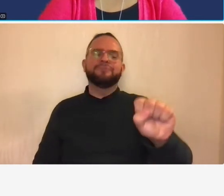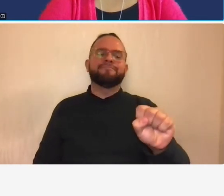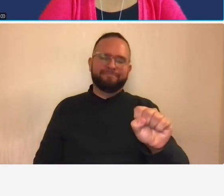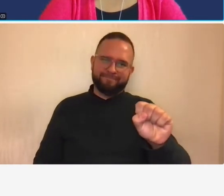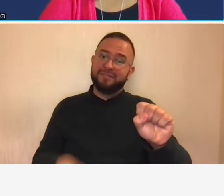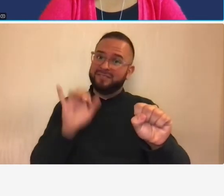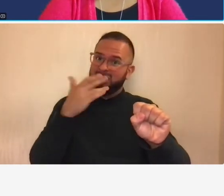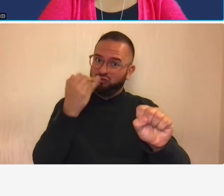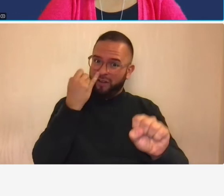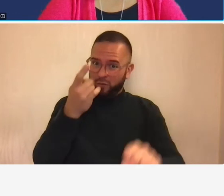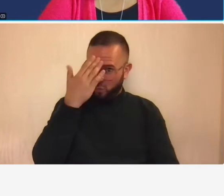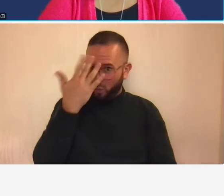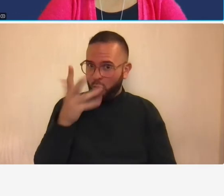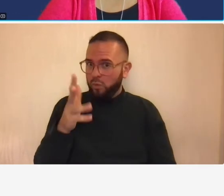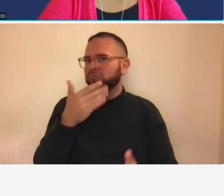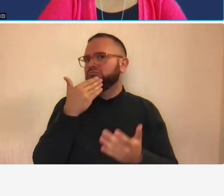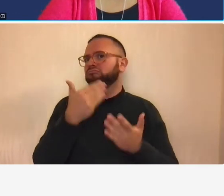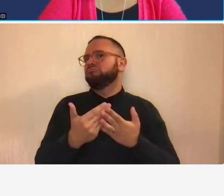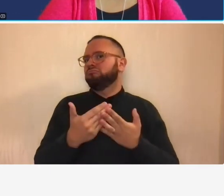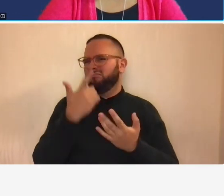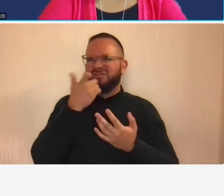because um you know you don't want to get into a situation where you're building costs